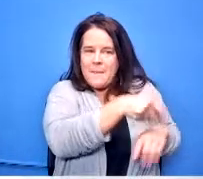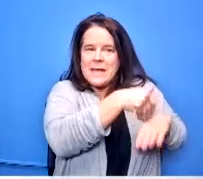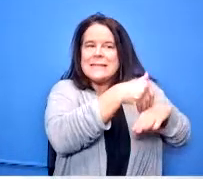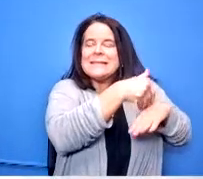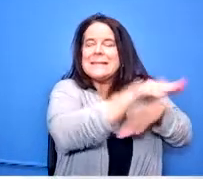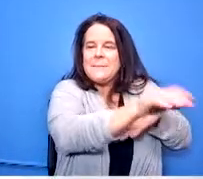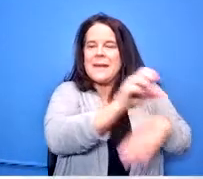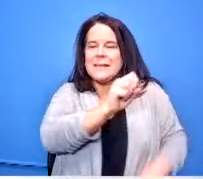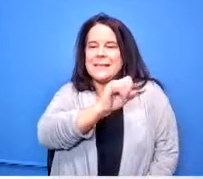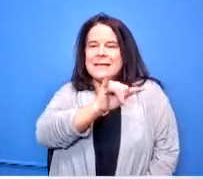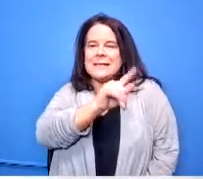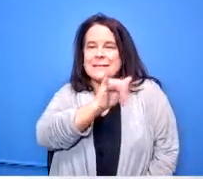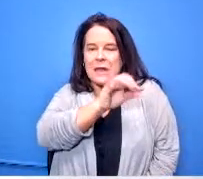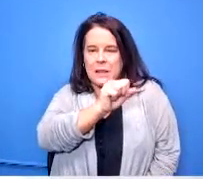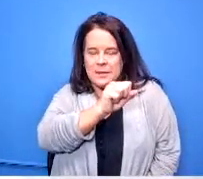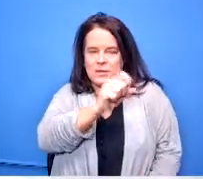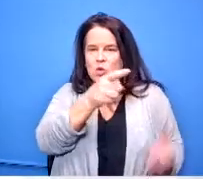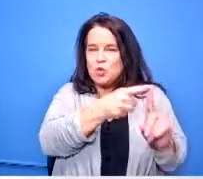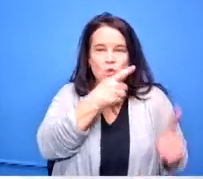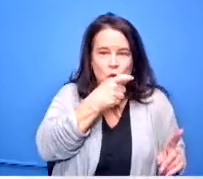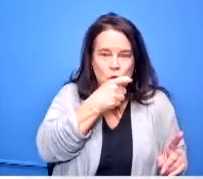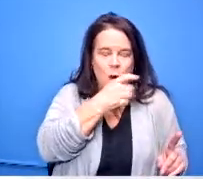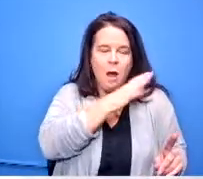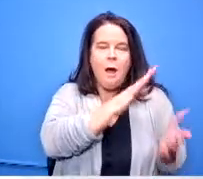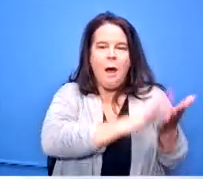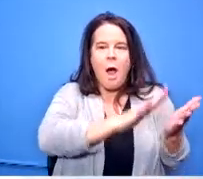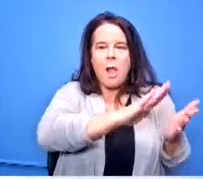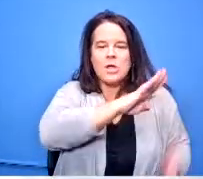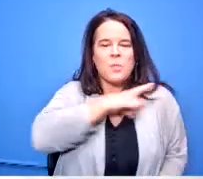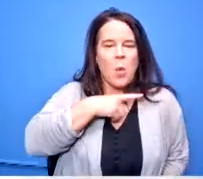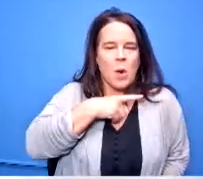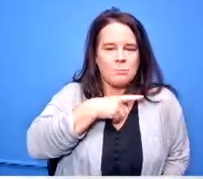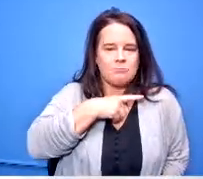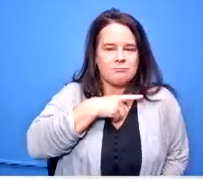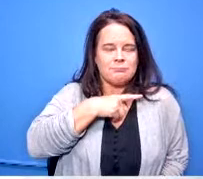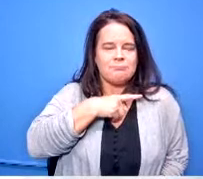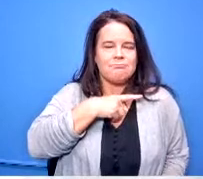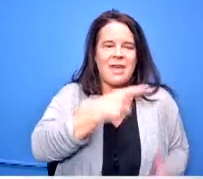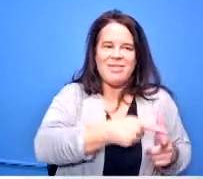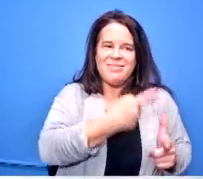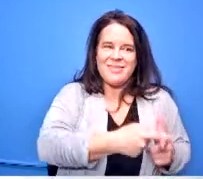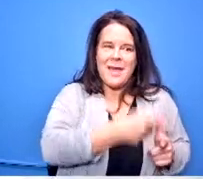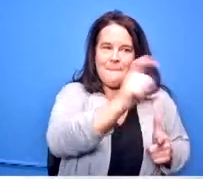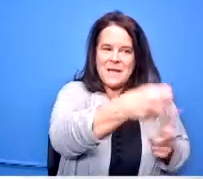college board and gets approved that's really the criterion and then we have to agree to